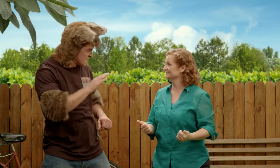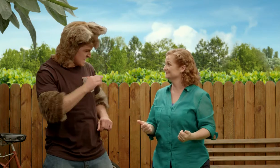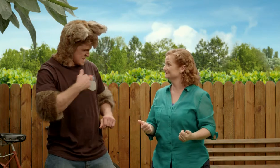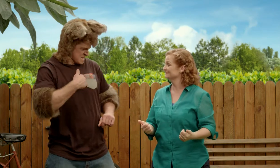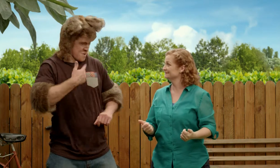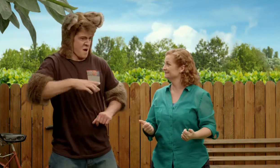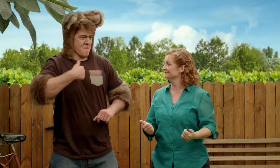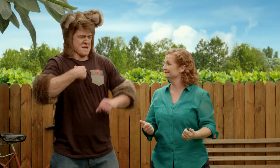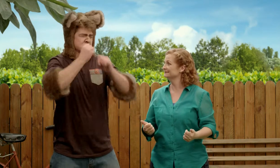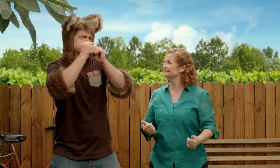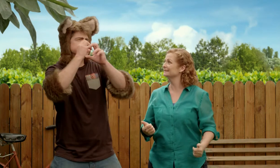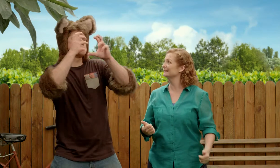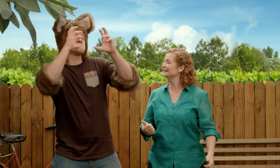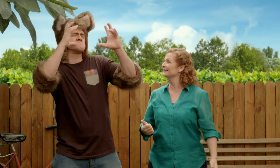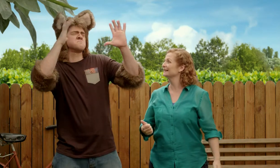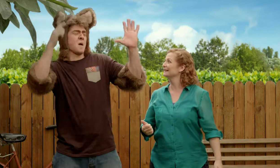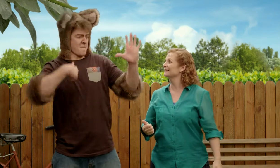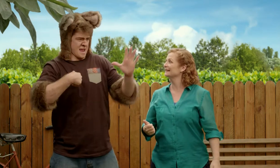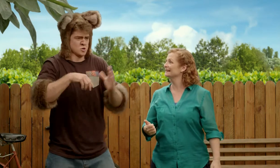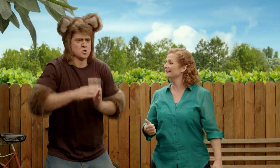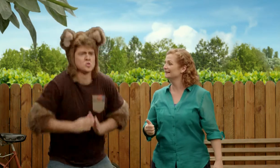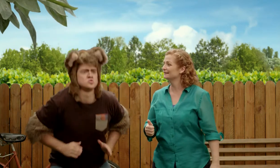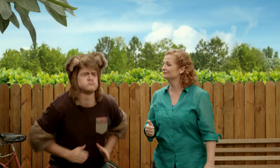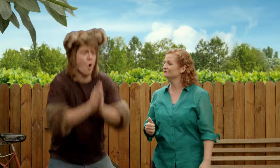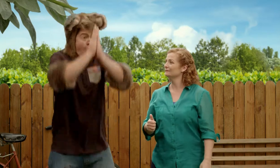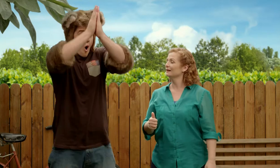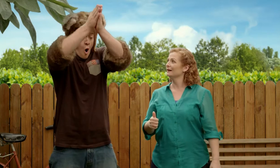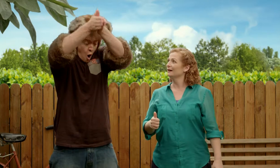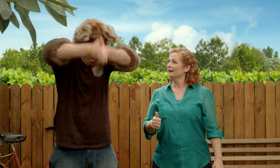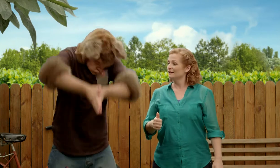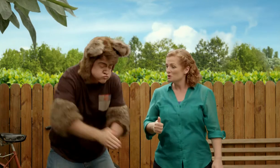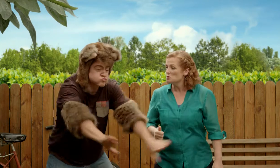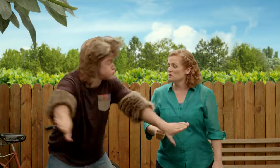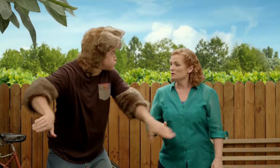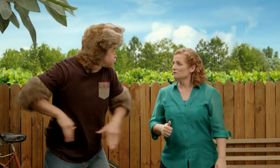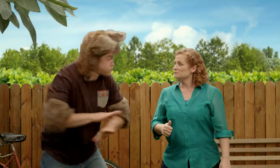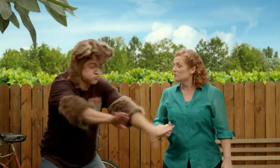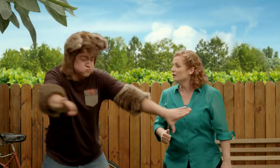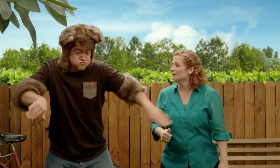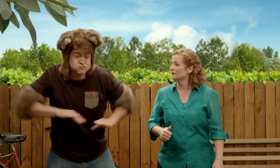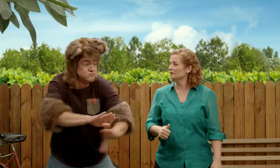Yeah! That sounds great! Hey! Why don't we imagine that we're jumping and swimming in the water?